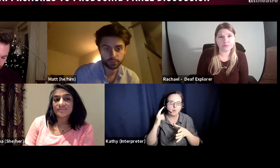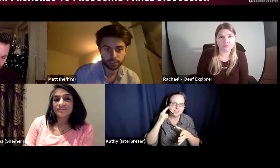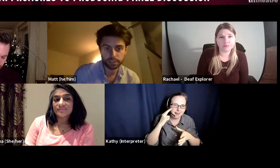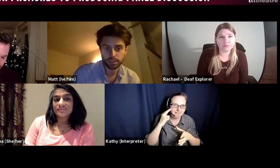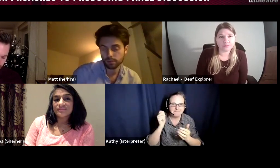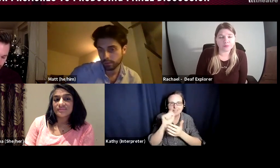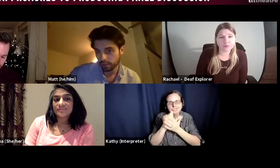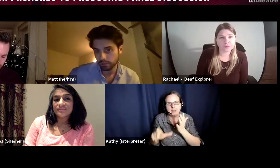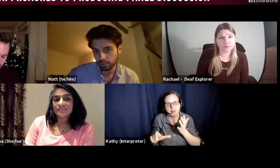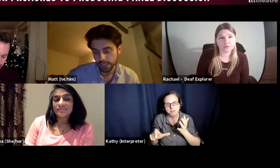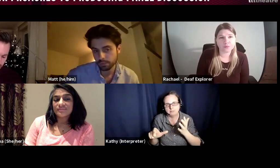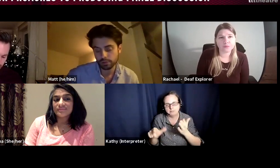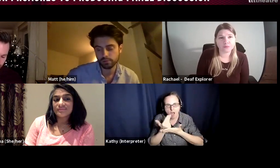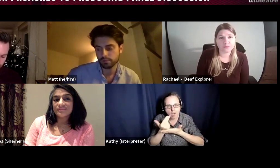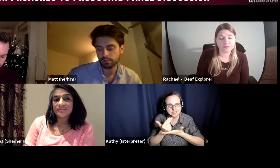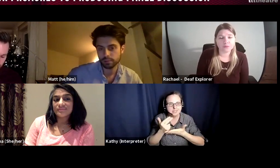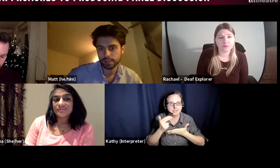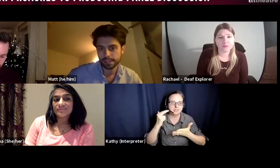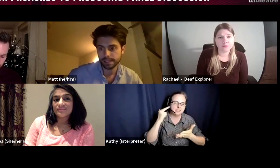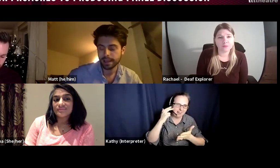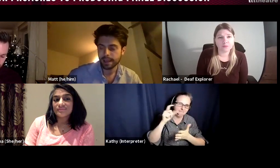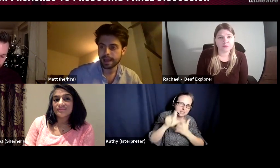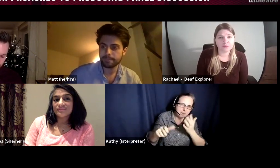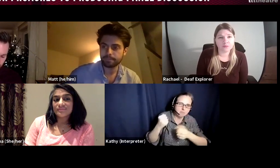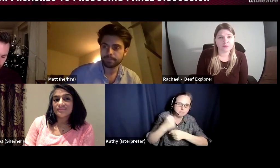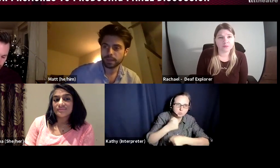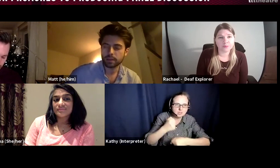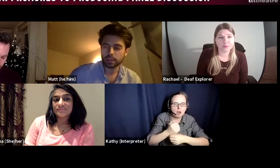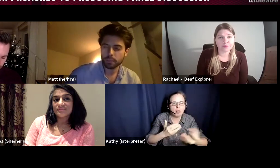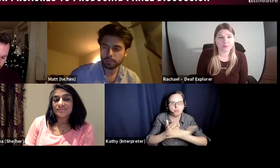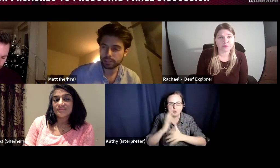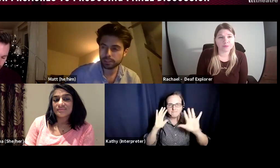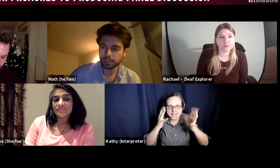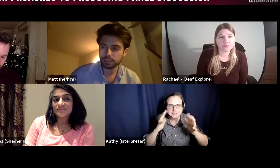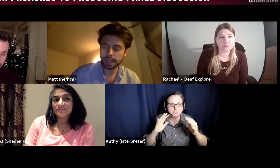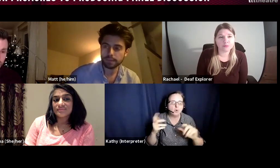disabled producers you can find on Facebook or Twitter. There are a couple of producers,